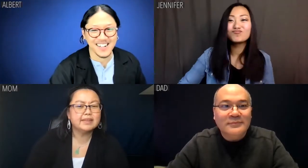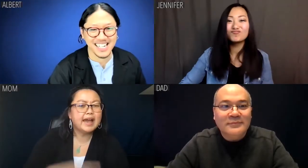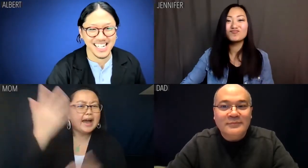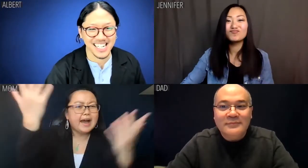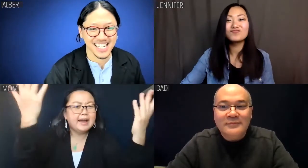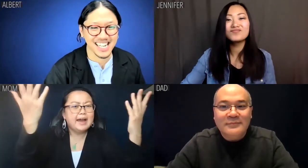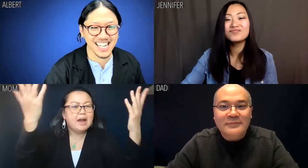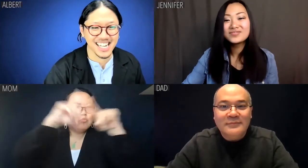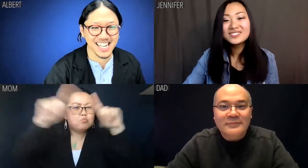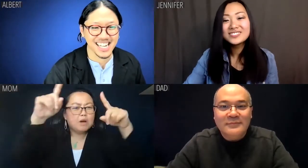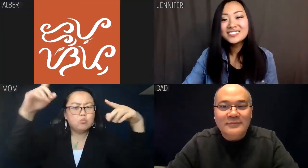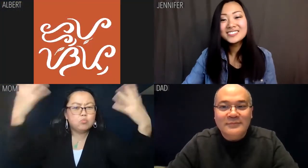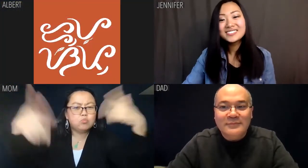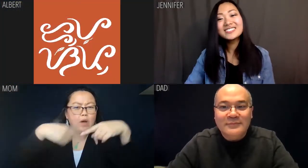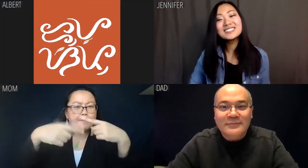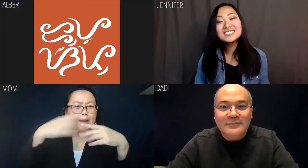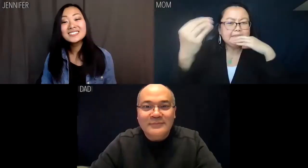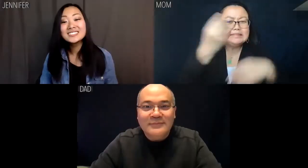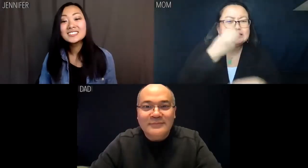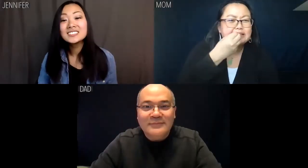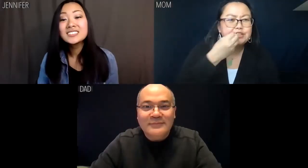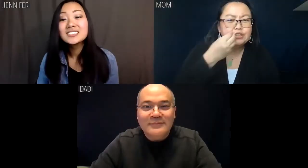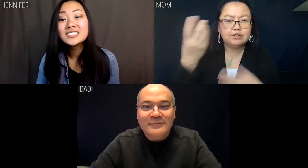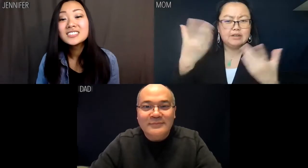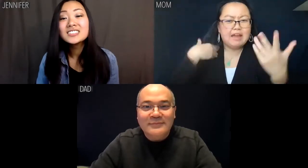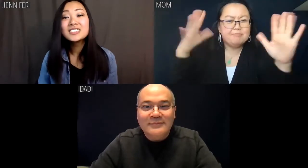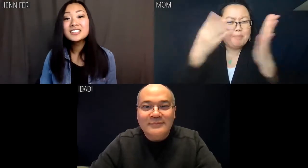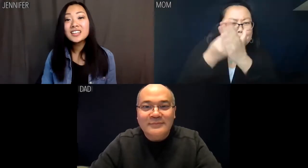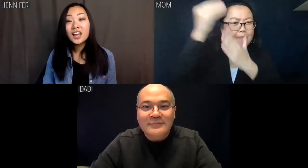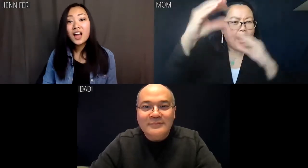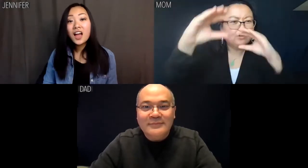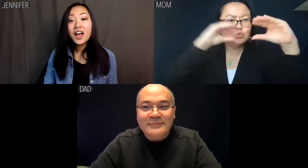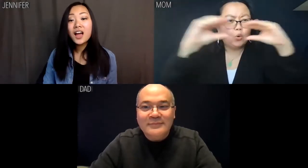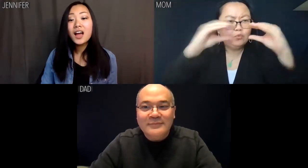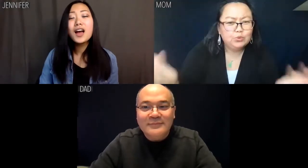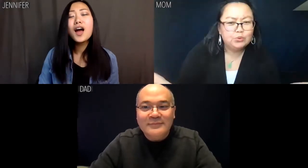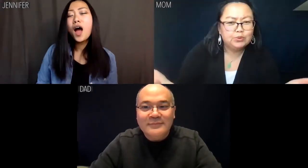Mom: But what about dinner? I bought you the tofu.